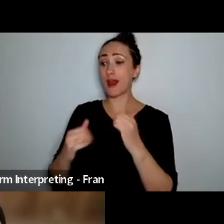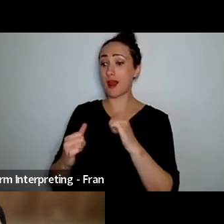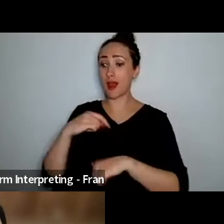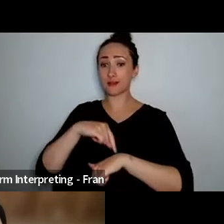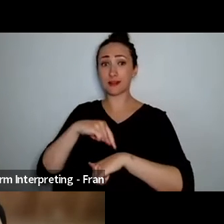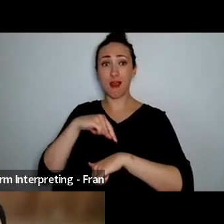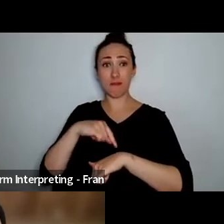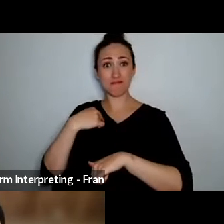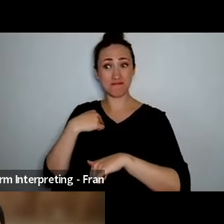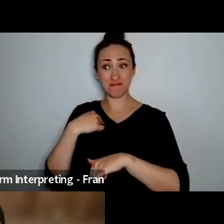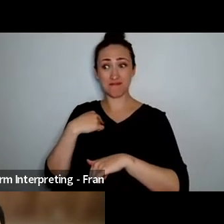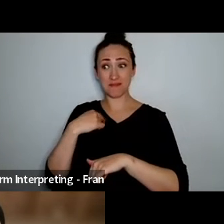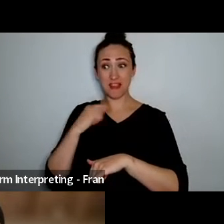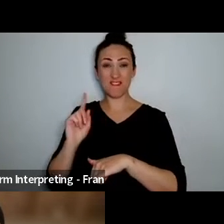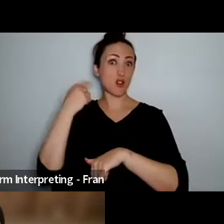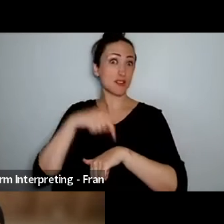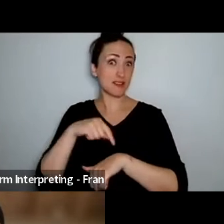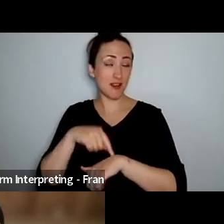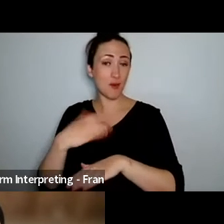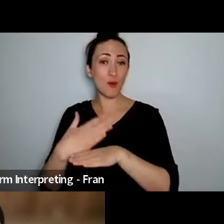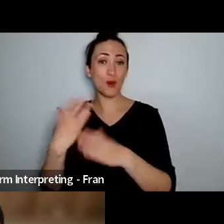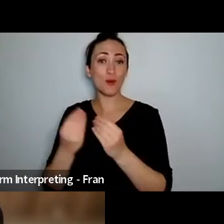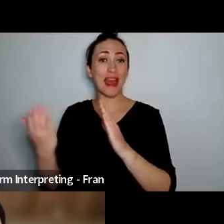meet you Rodney Bell and had the pleasure of creating with you in the years past